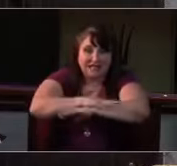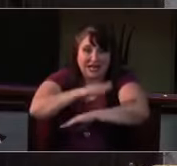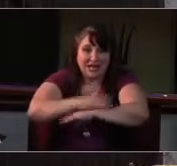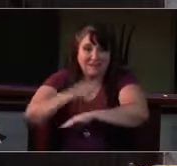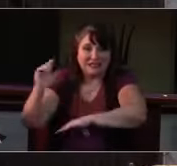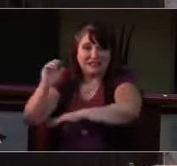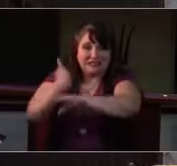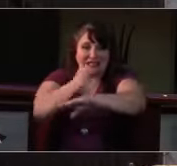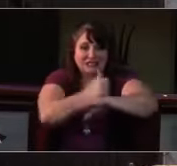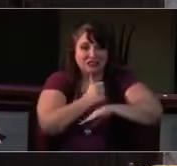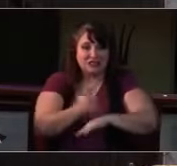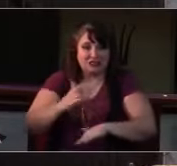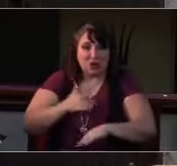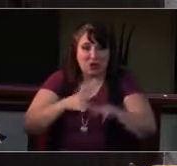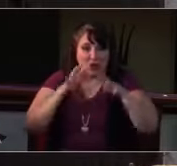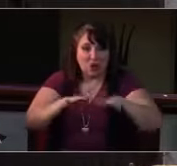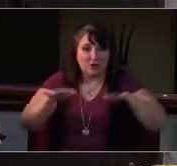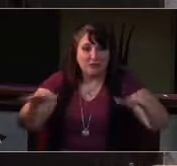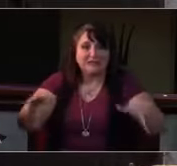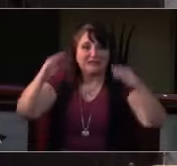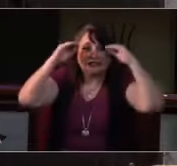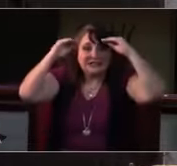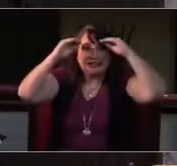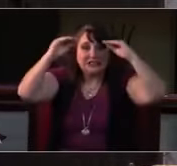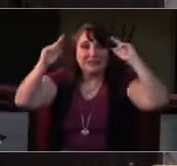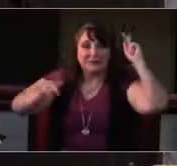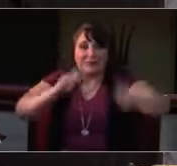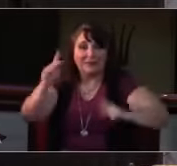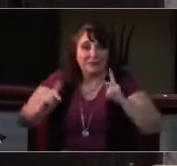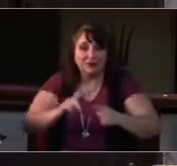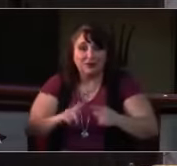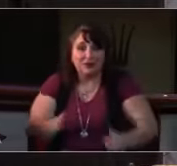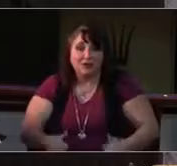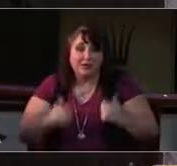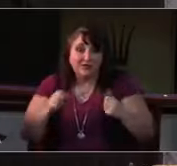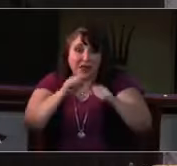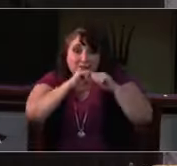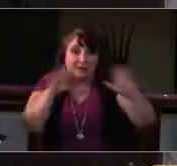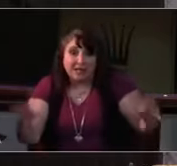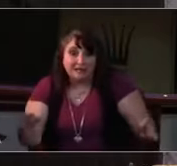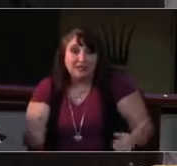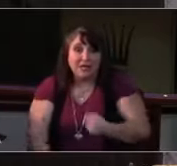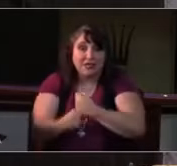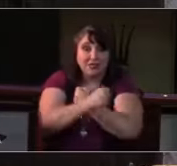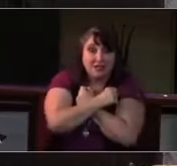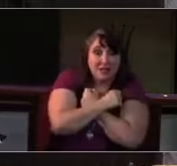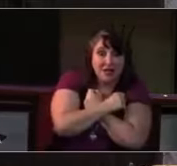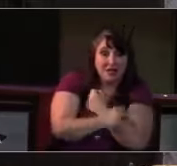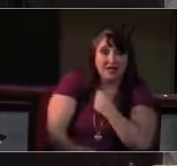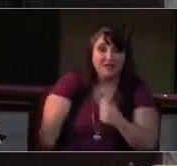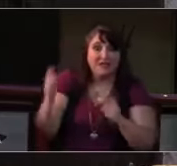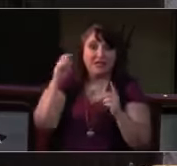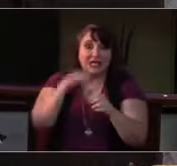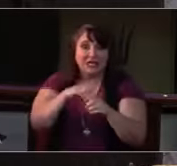bread is broken, the wine is poured, Christ is spoken and seen and heard.